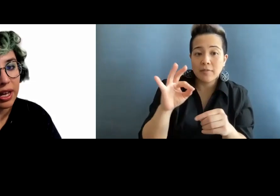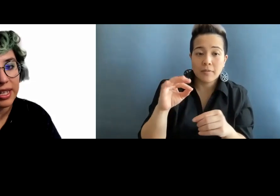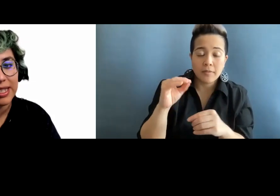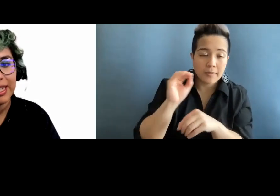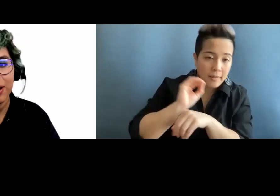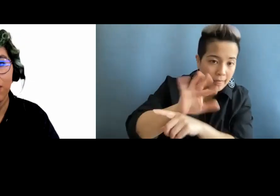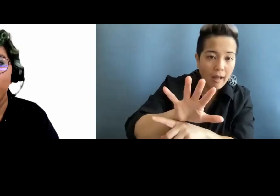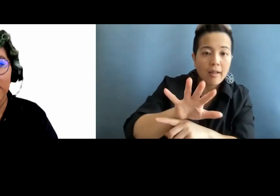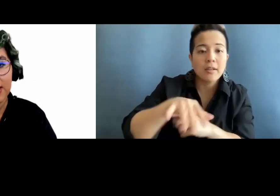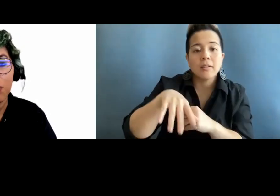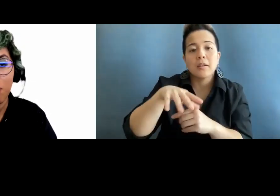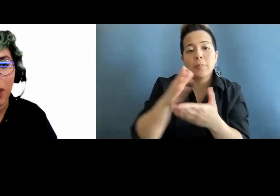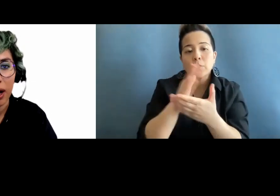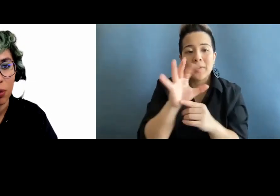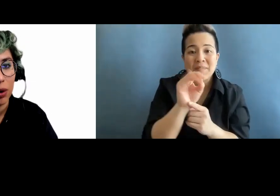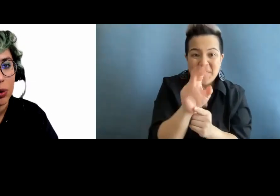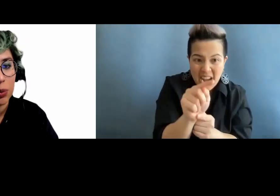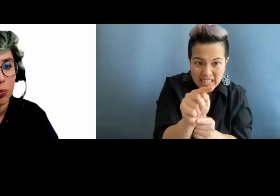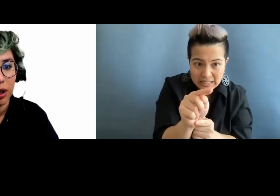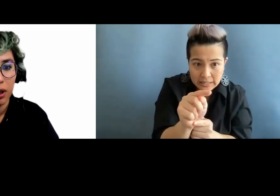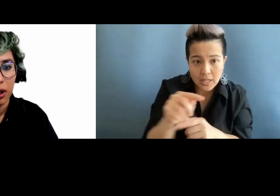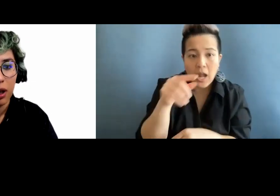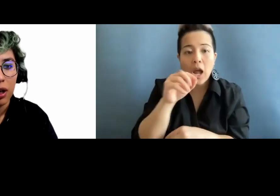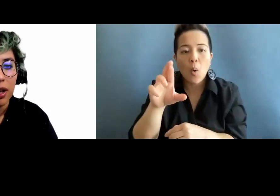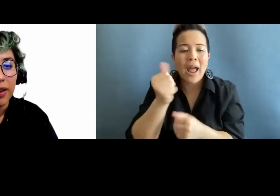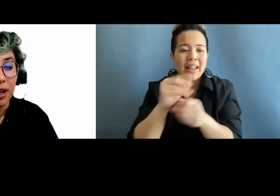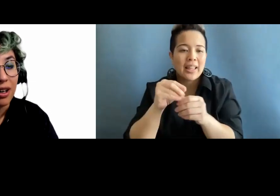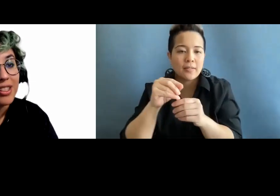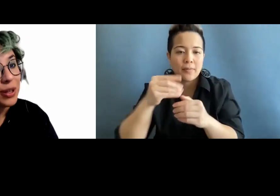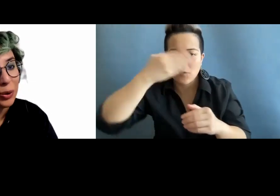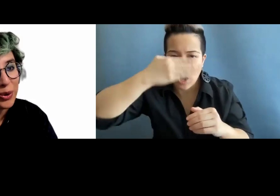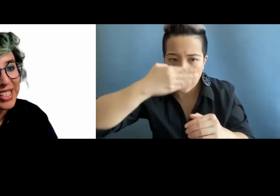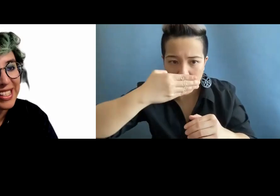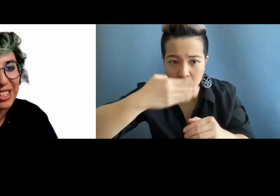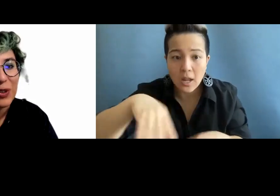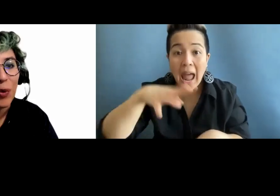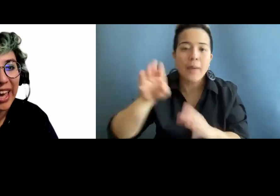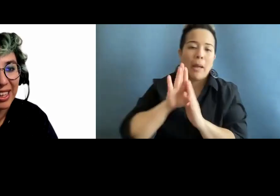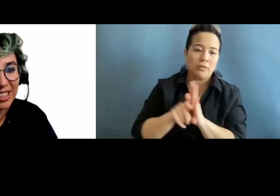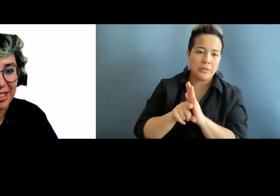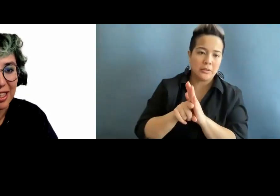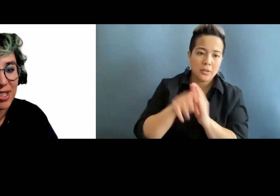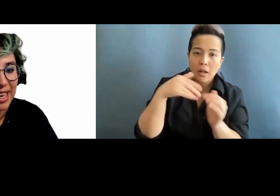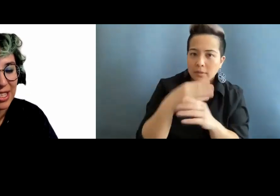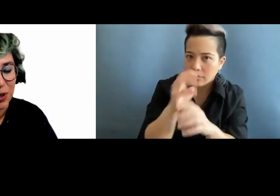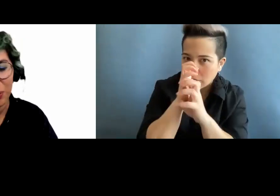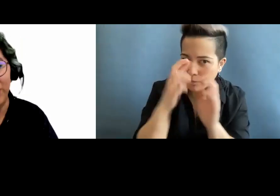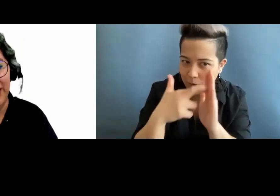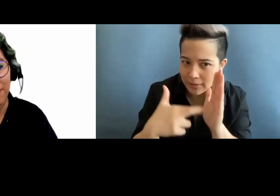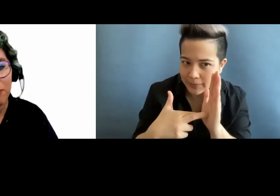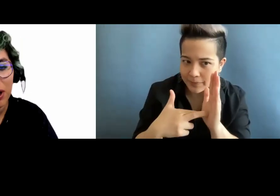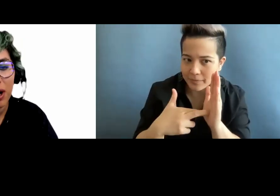and what is in the background. There are strict rules, so WCAG does give us a strict rule here.